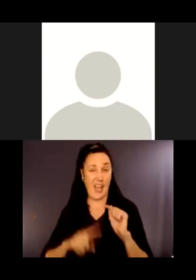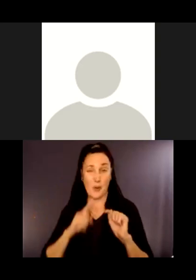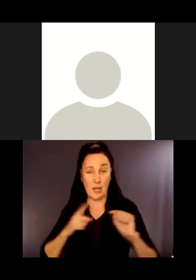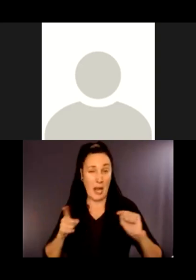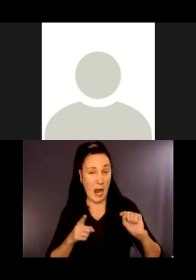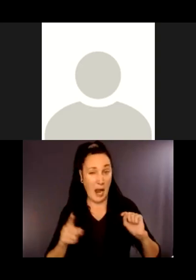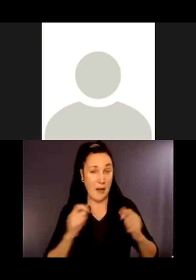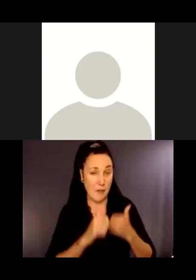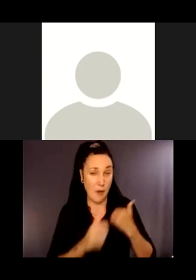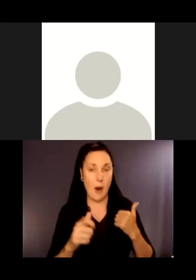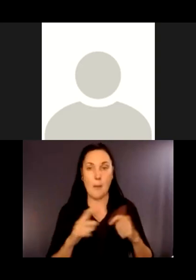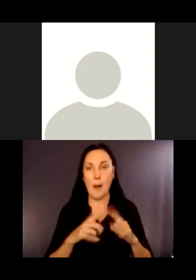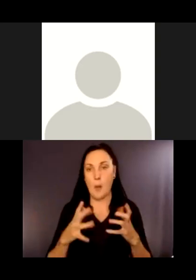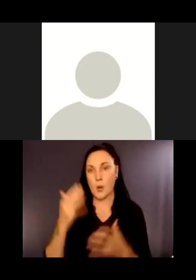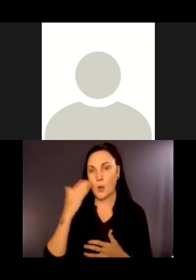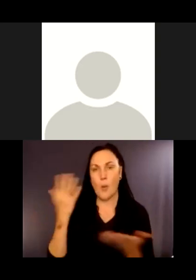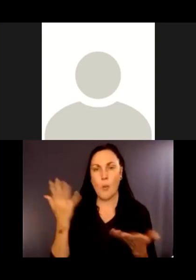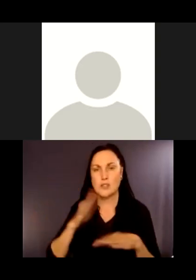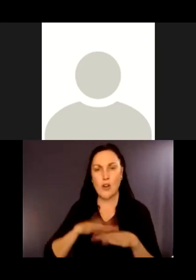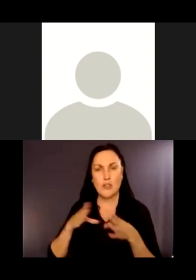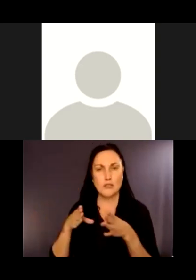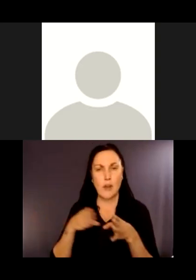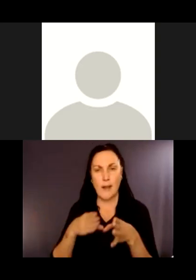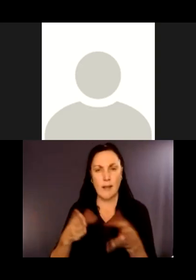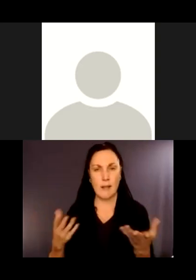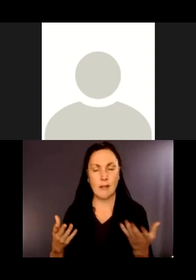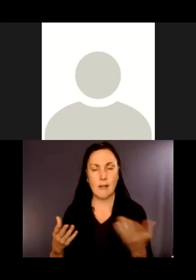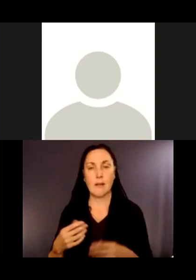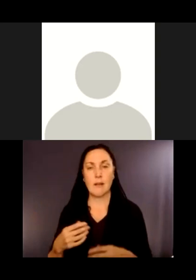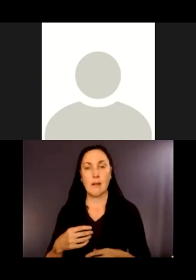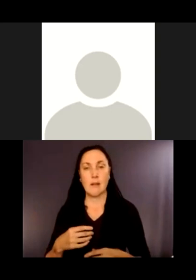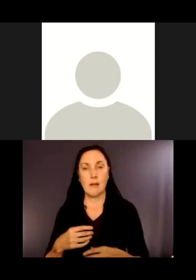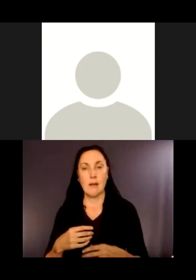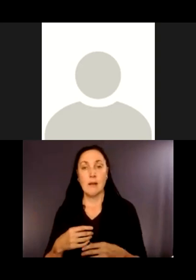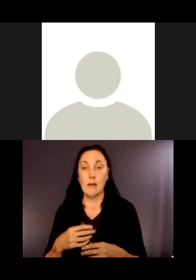What I heard you say, and correct me if I'm wrong, is actually highlighting some of the things that are on the trail